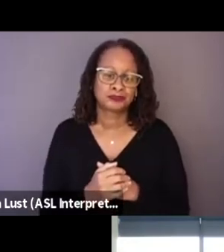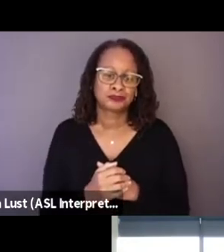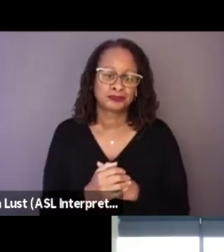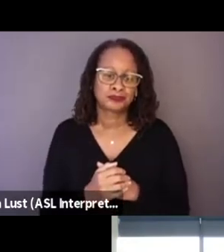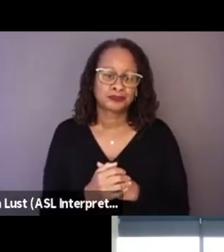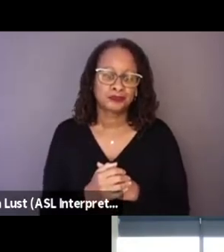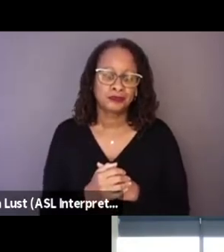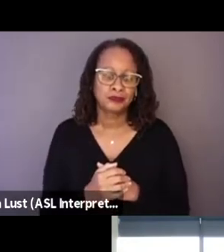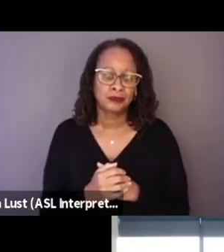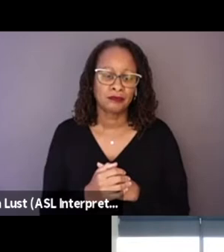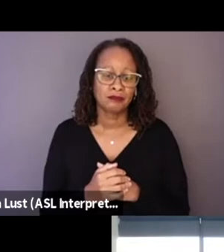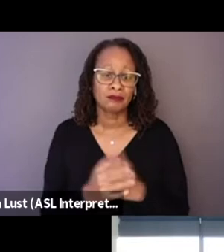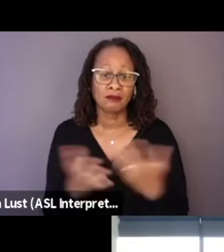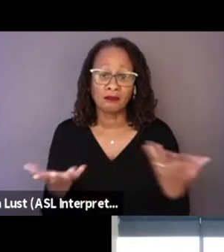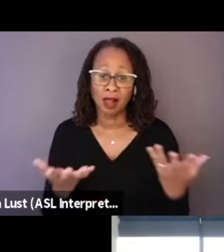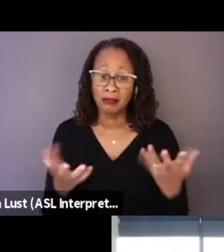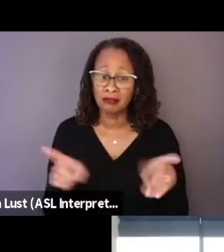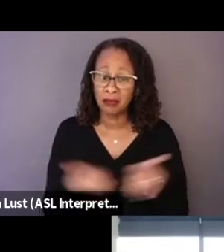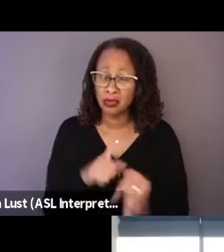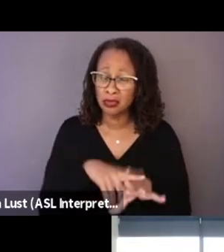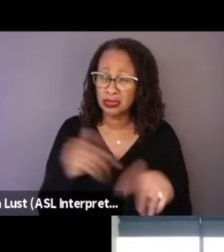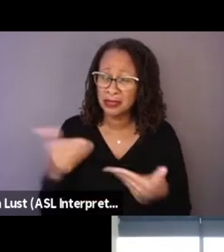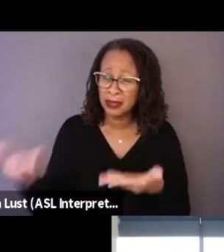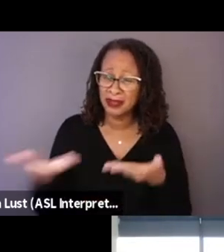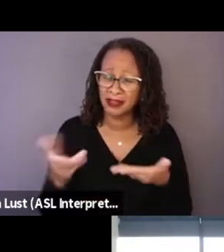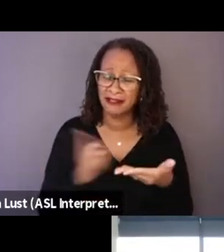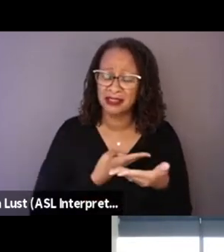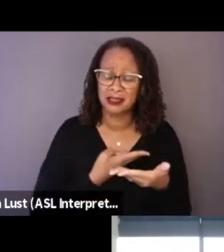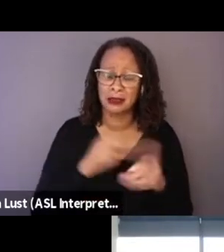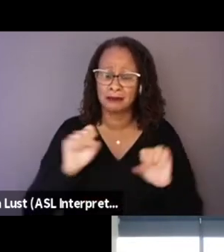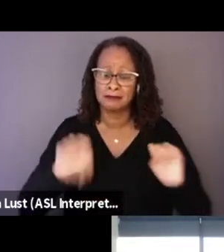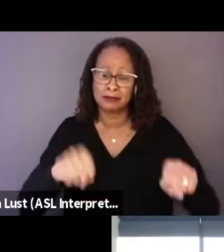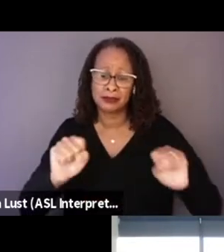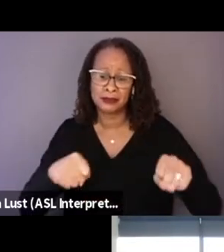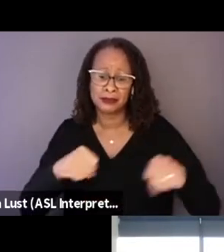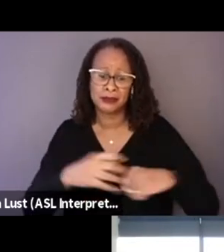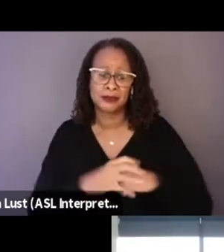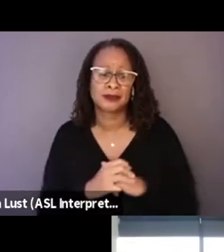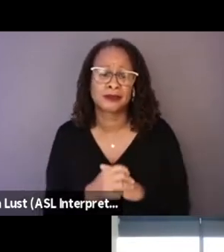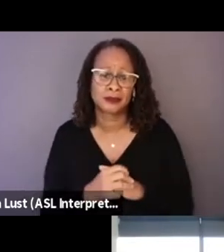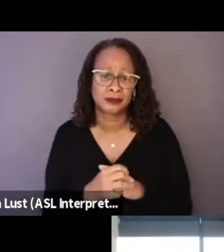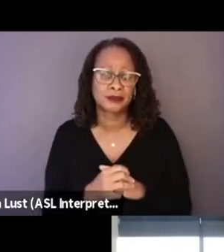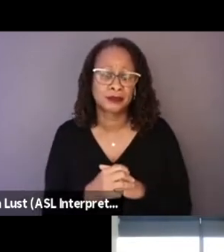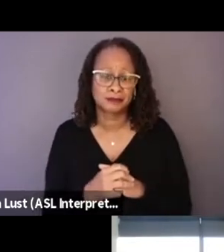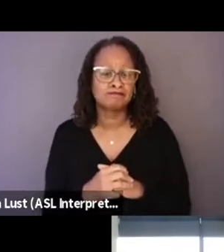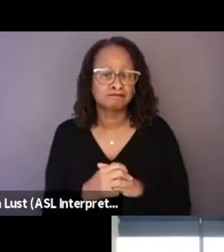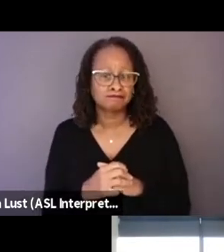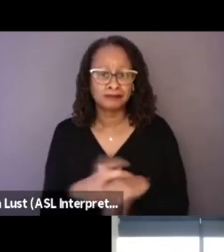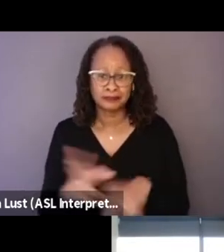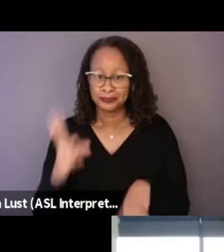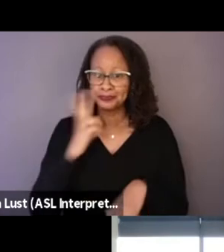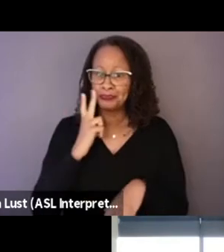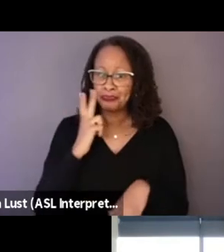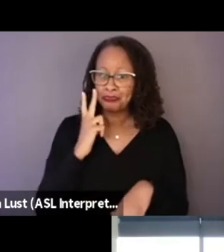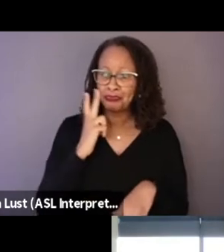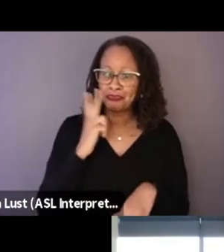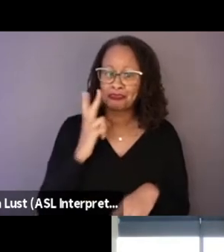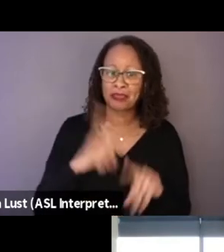I think it also gave us a possibility, just looking for these, kind of different forum